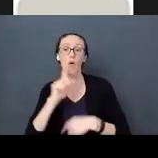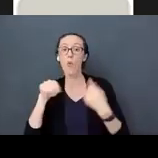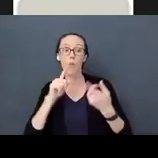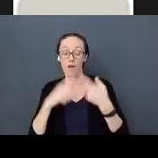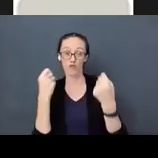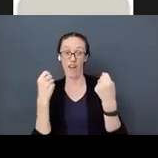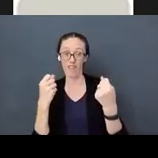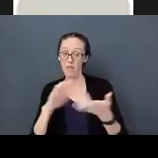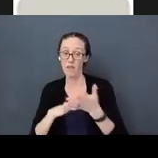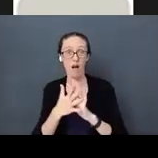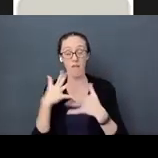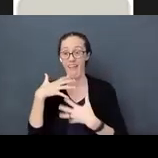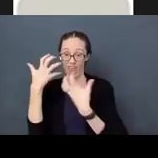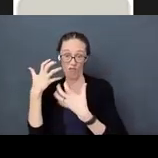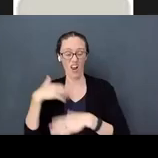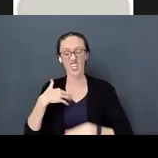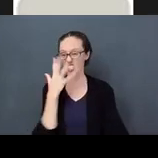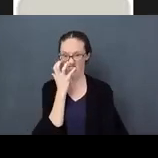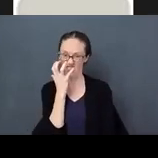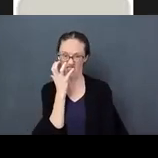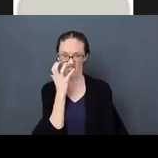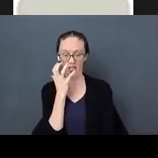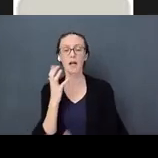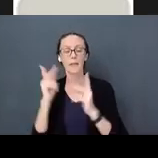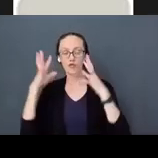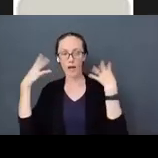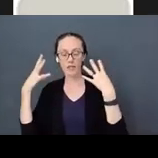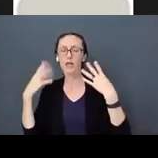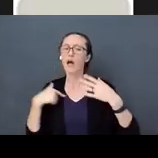I am very calm otherwise I get in the car and, “Oh my God!. Why did you pull in front of me.”